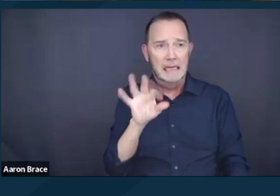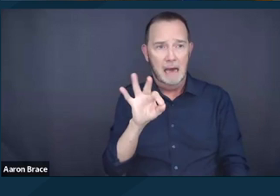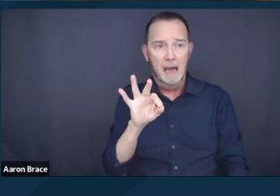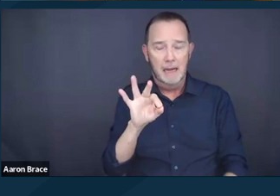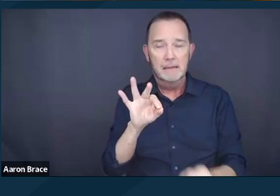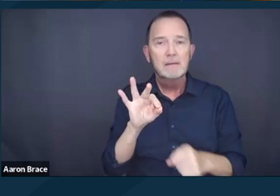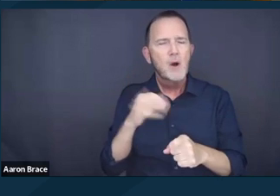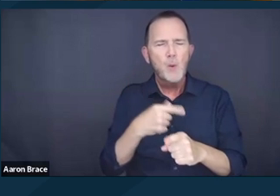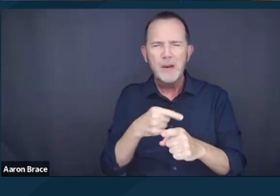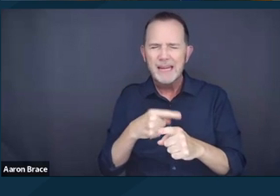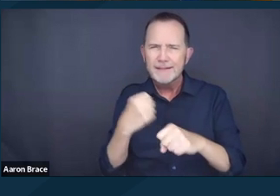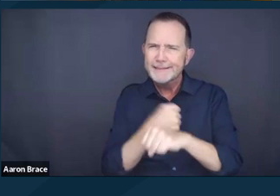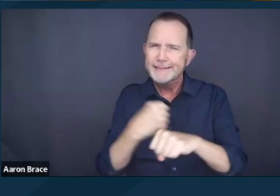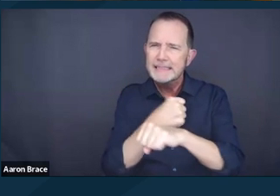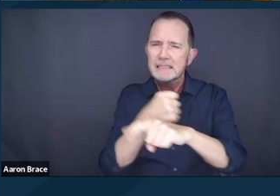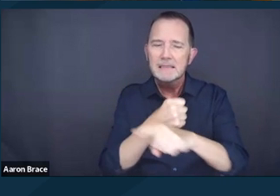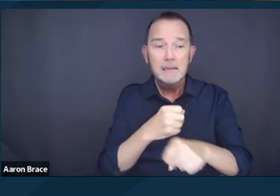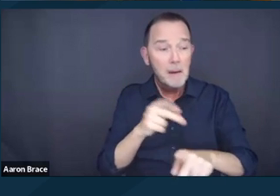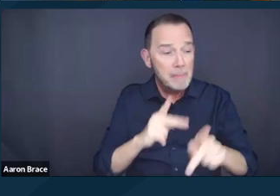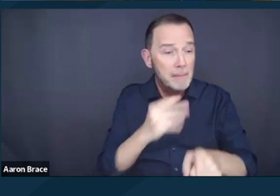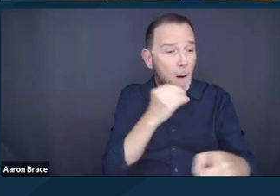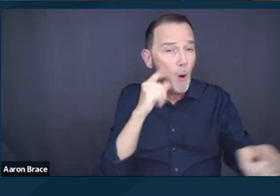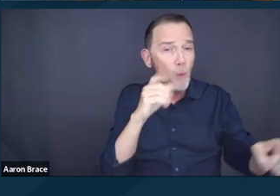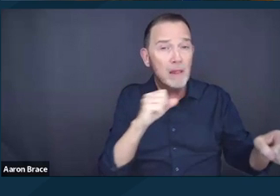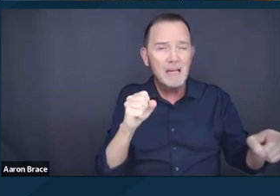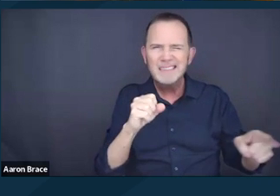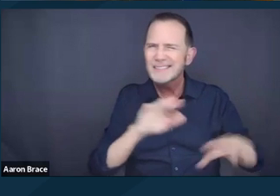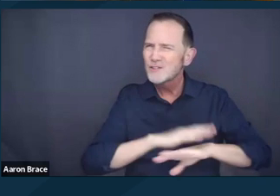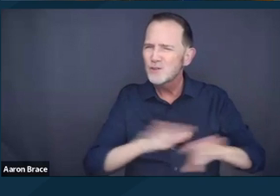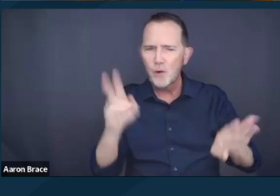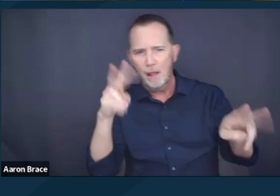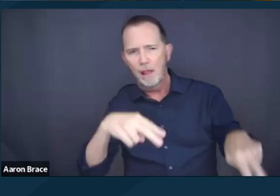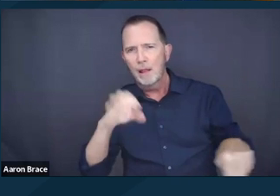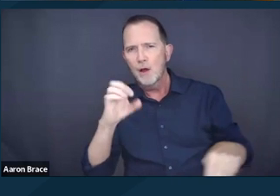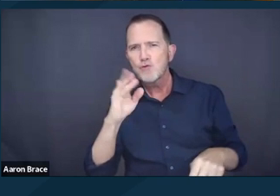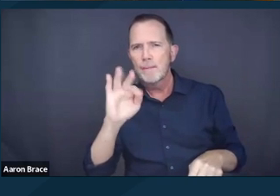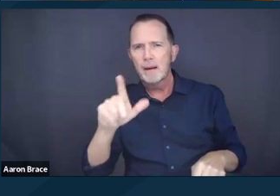in the movement to decriminalize homelessness across the country and enshrine the human right to housing.